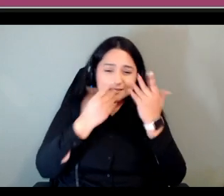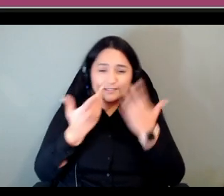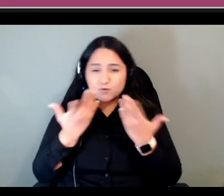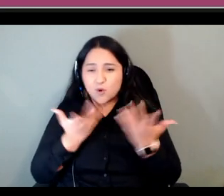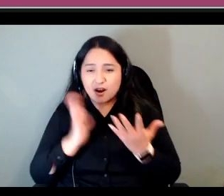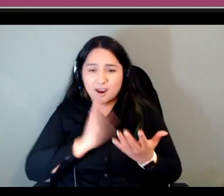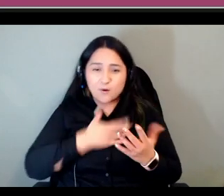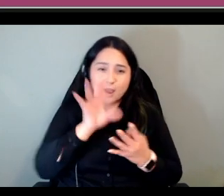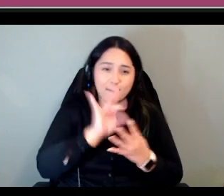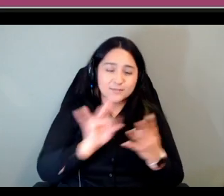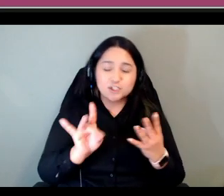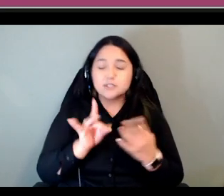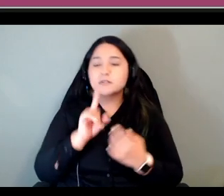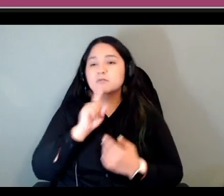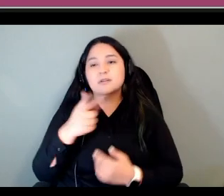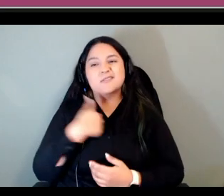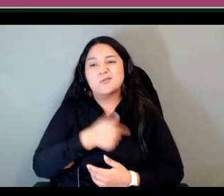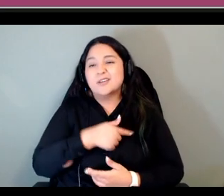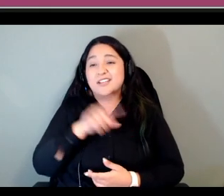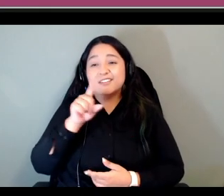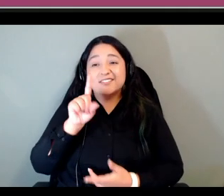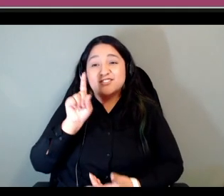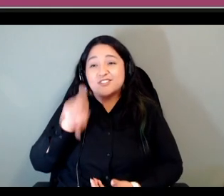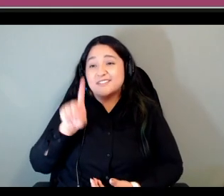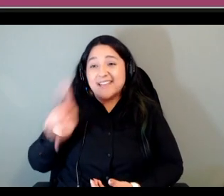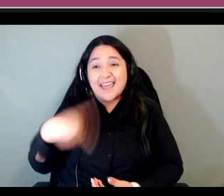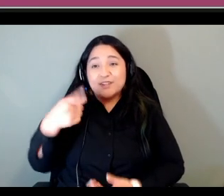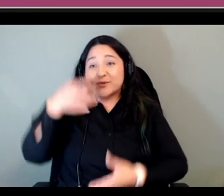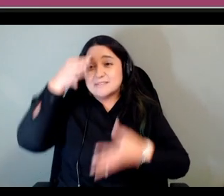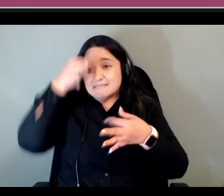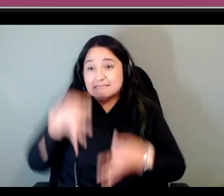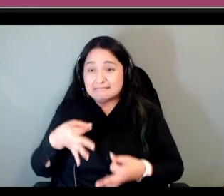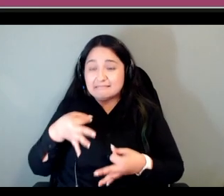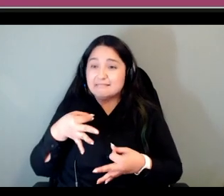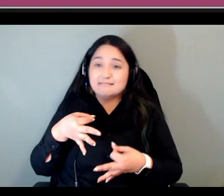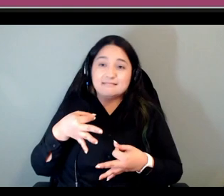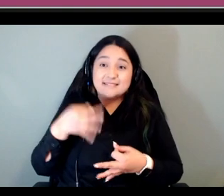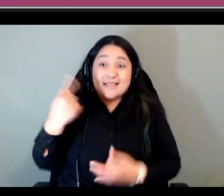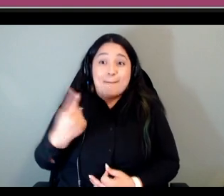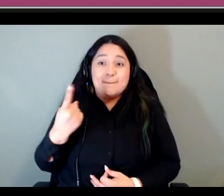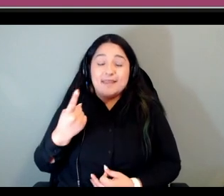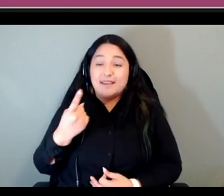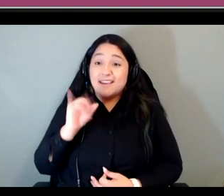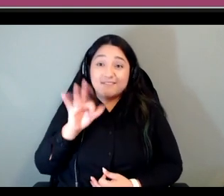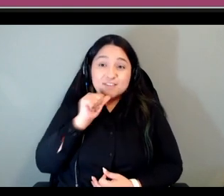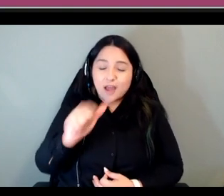one way or another or you'll just you know you won't be able to go forward with things